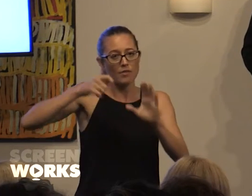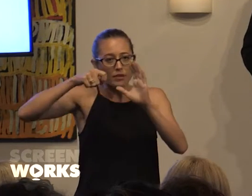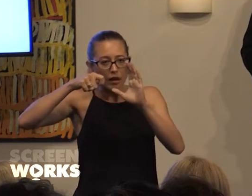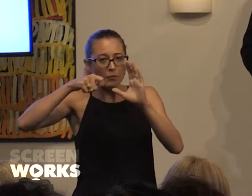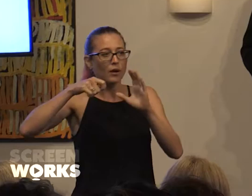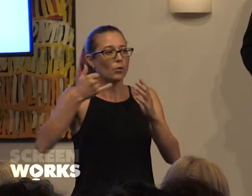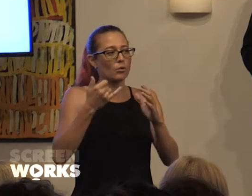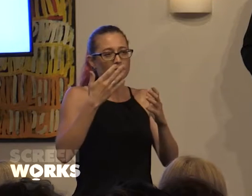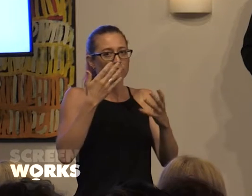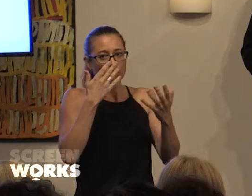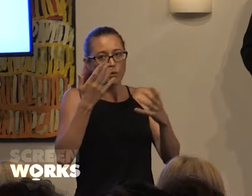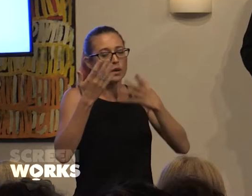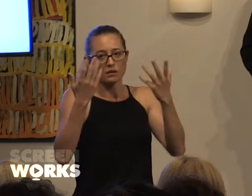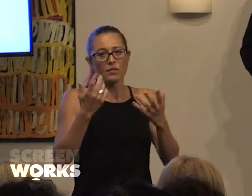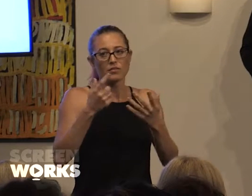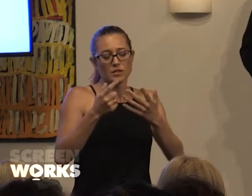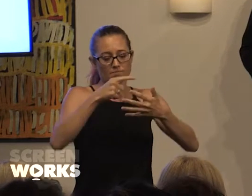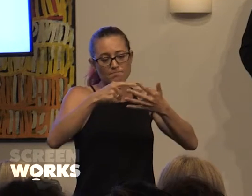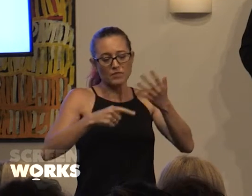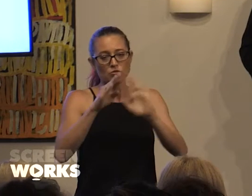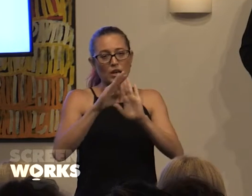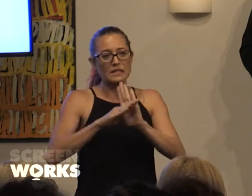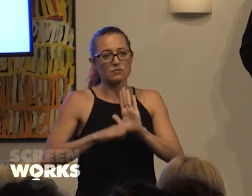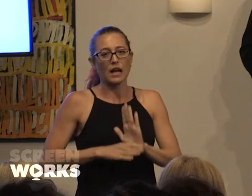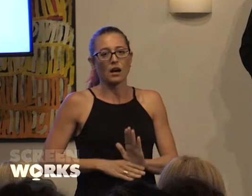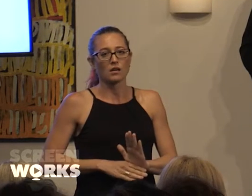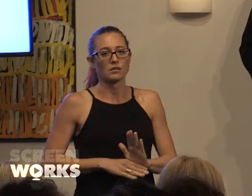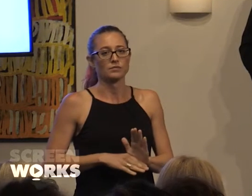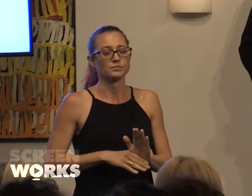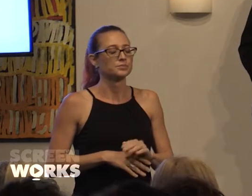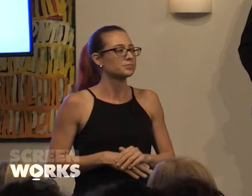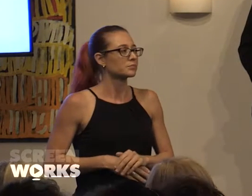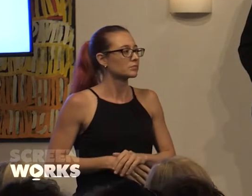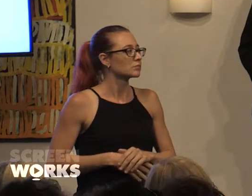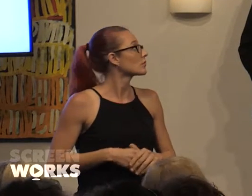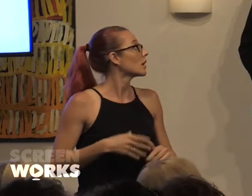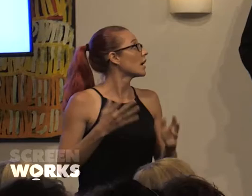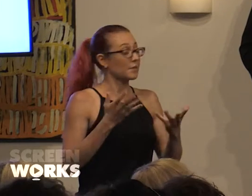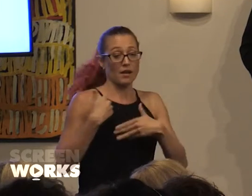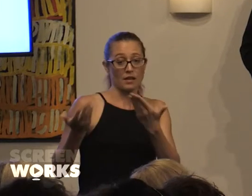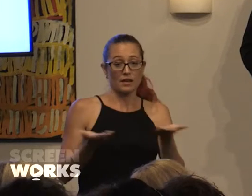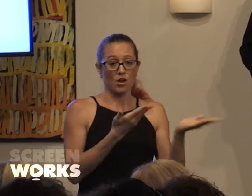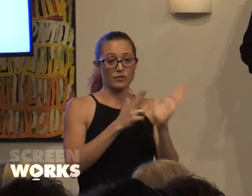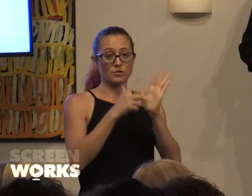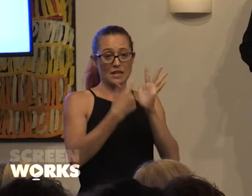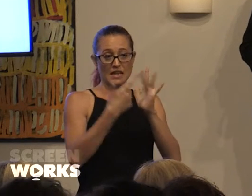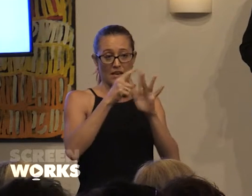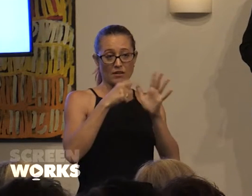the camera, above the line, below the line, theres all kinds of possibilities. Anyway I'm just gonna hand over now to Nerida, who's got some really interesting